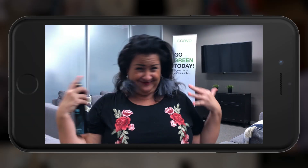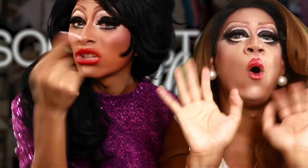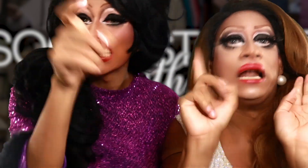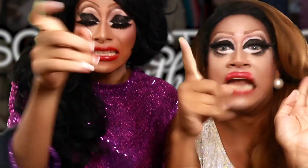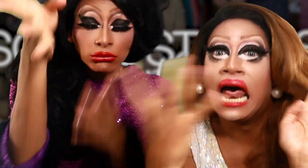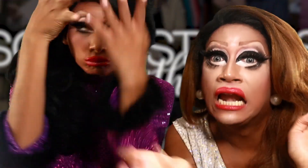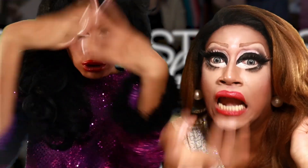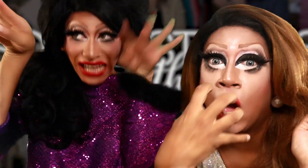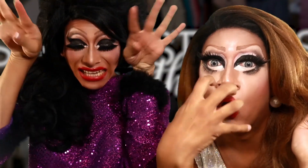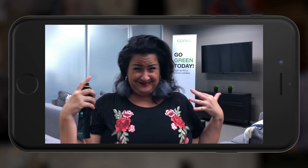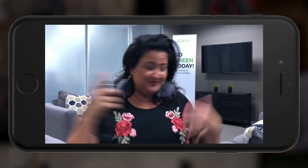Or fake eyelashes?